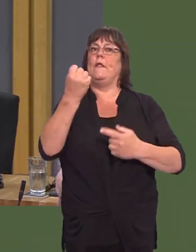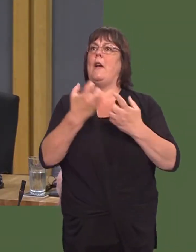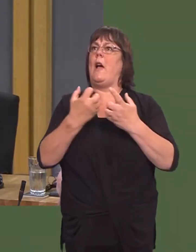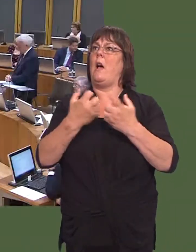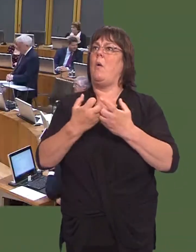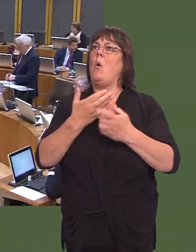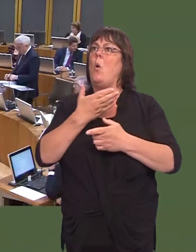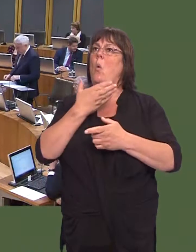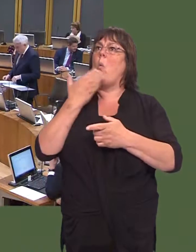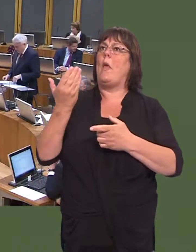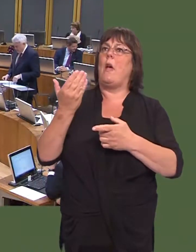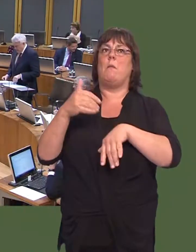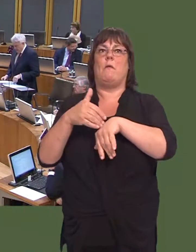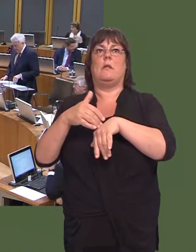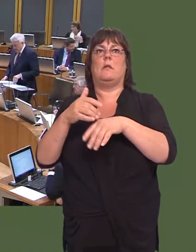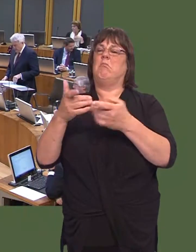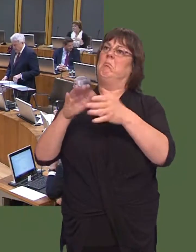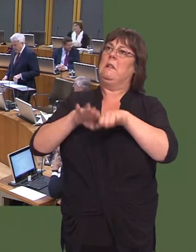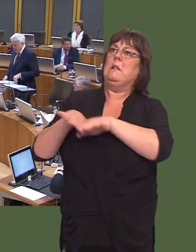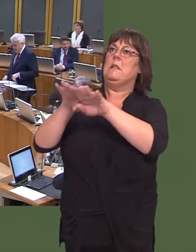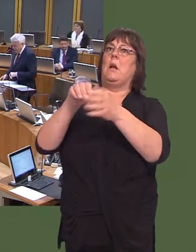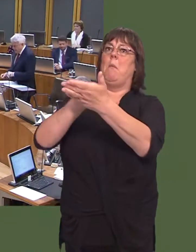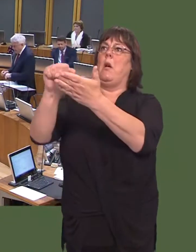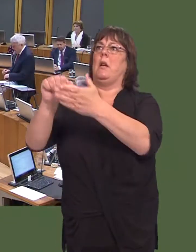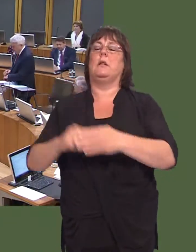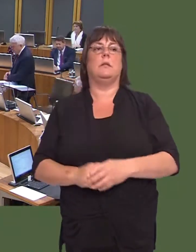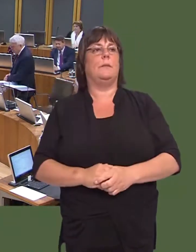Carwyn Jones: Wel, nid ydw iín moyn ymyrryd yng ngwleidyddiaeth Ceredigion.